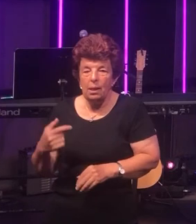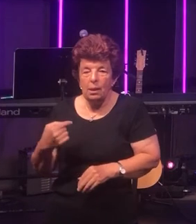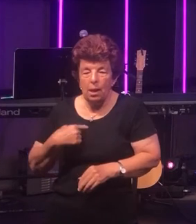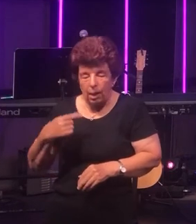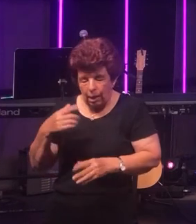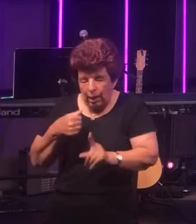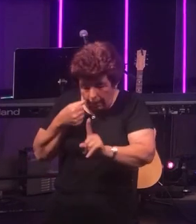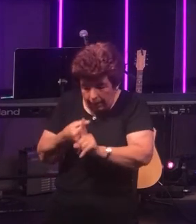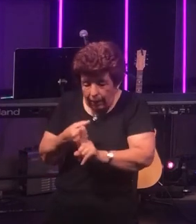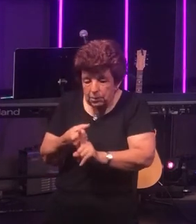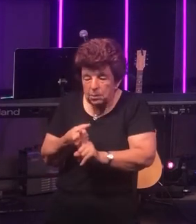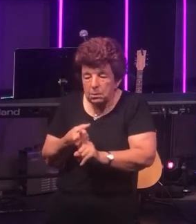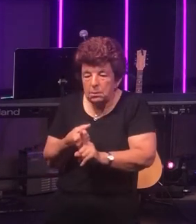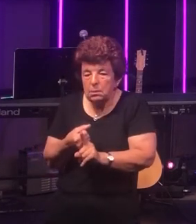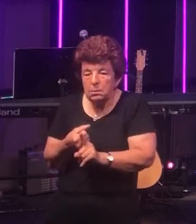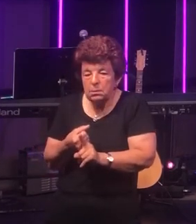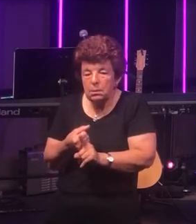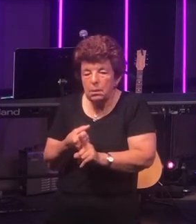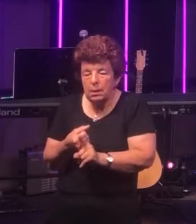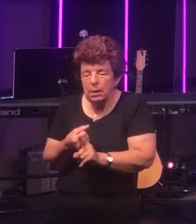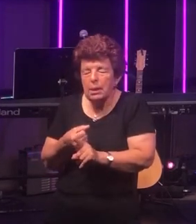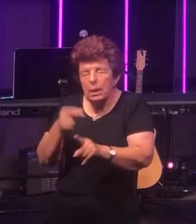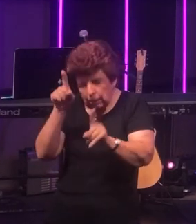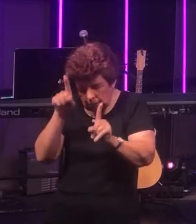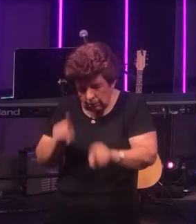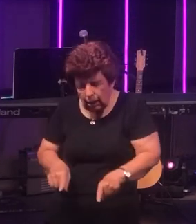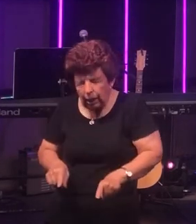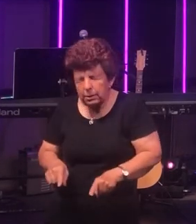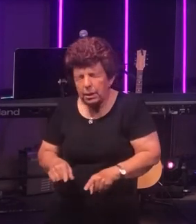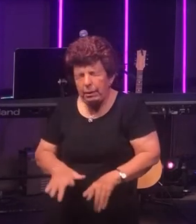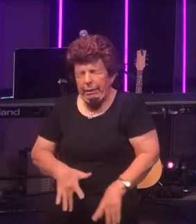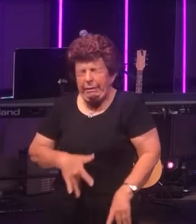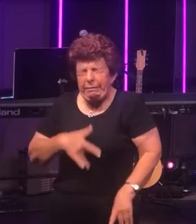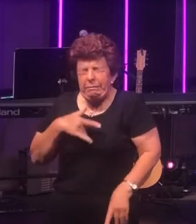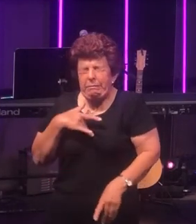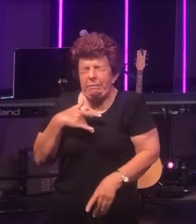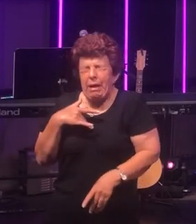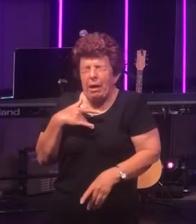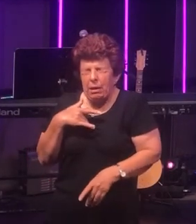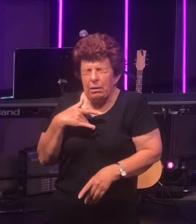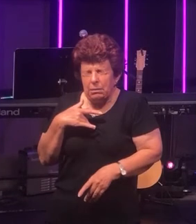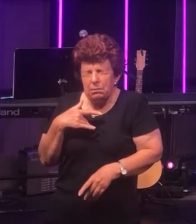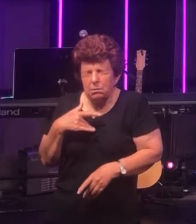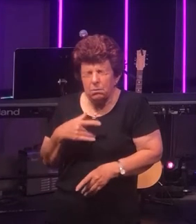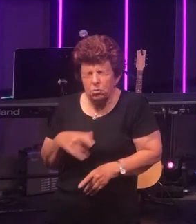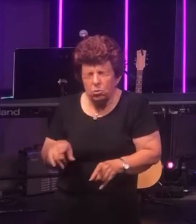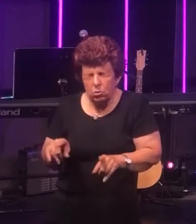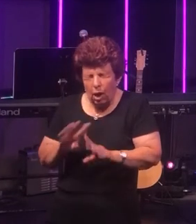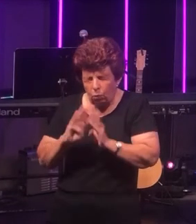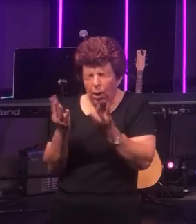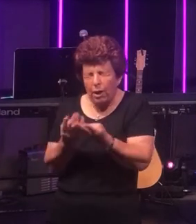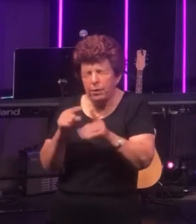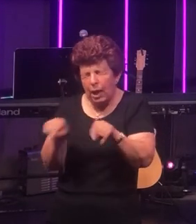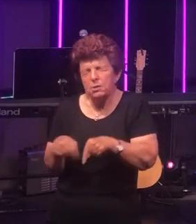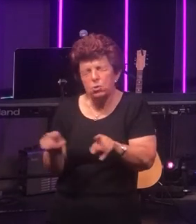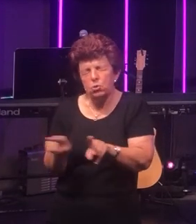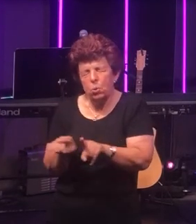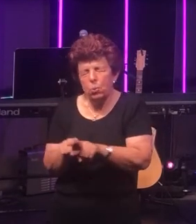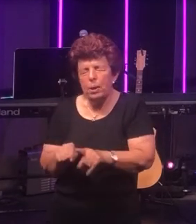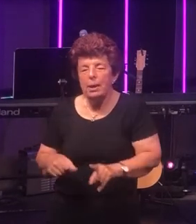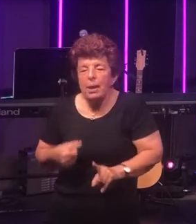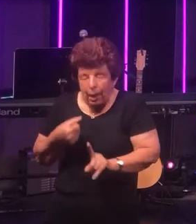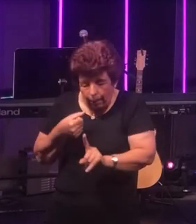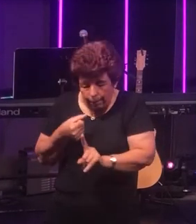is also starting to be felt around us as well. There's an impact to us physically.